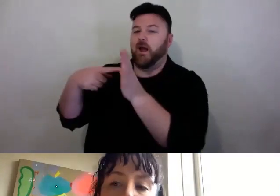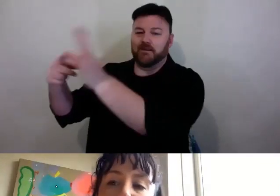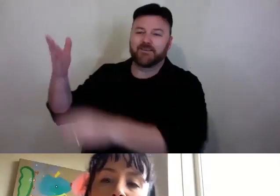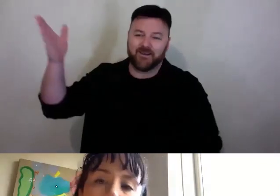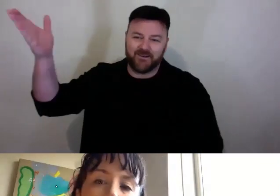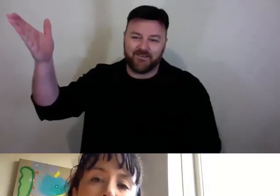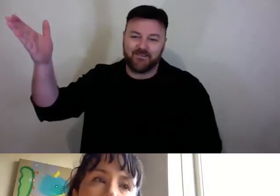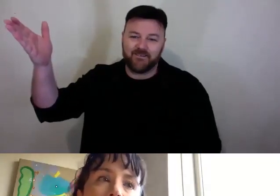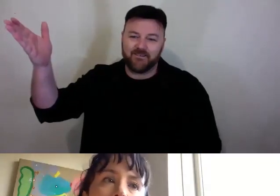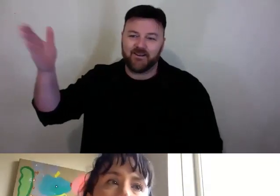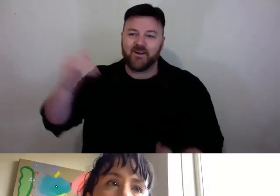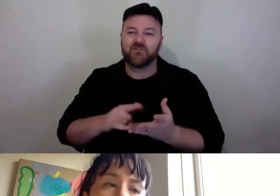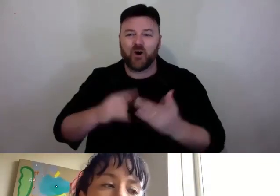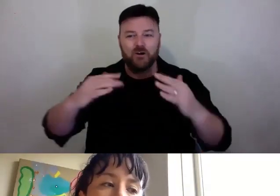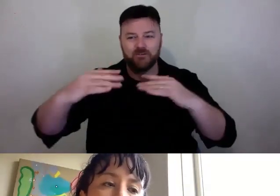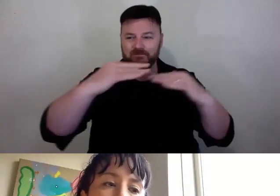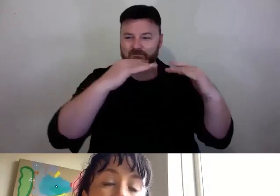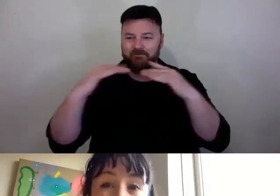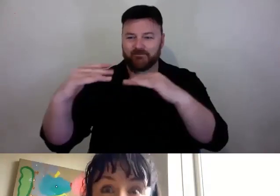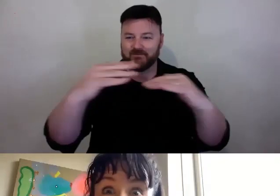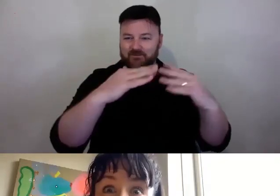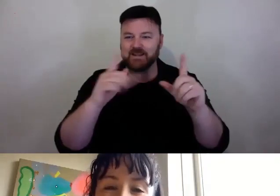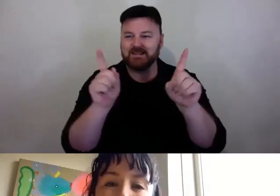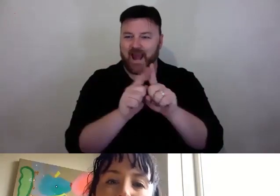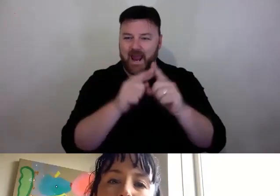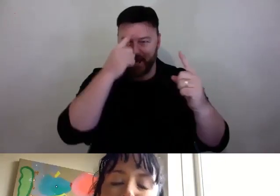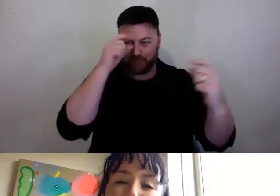We understand that it is time-consuming and we all agree